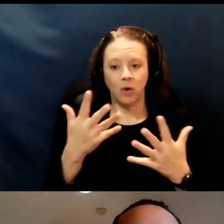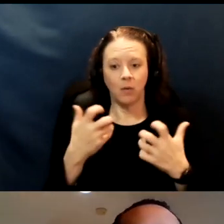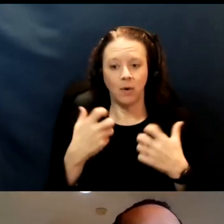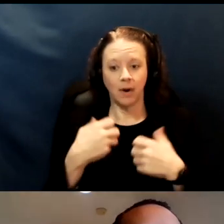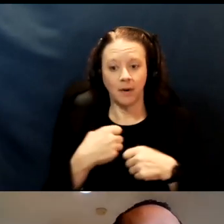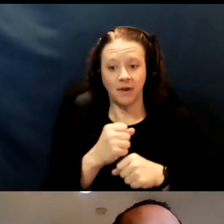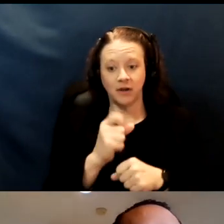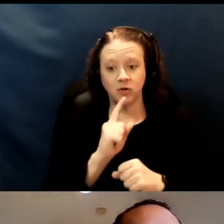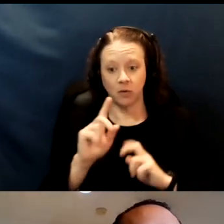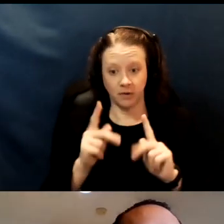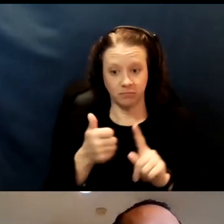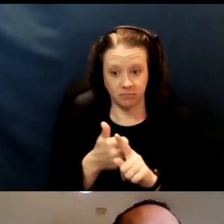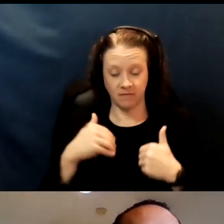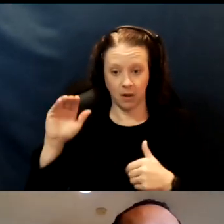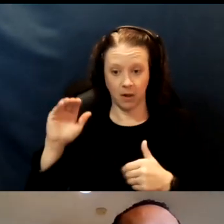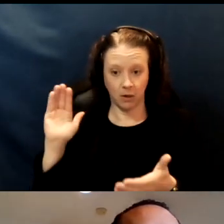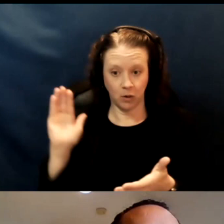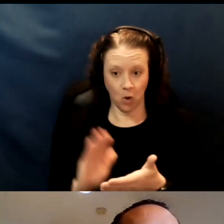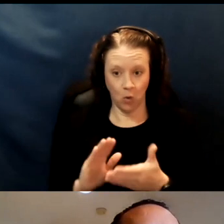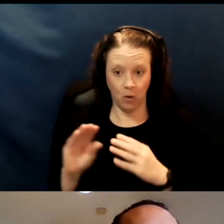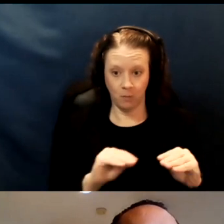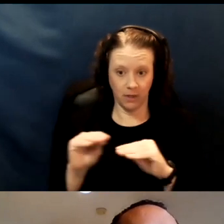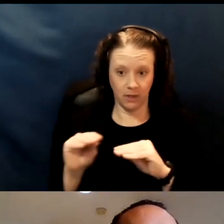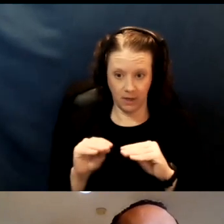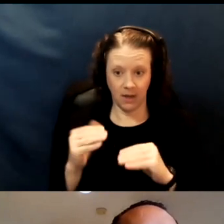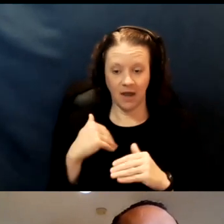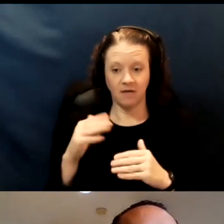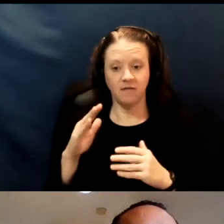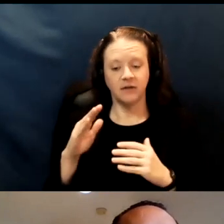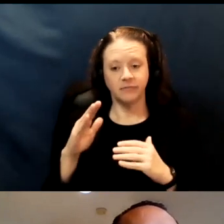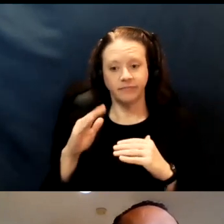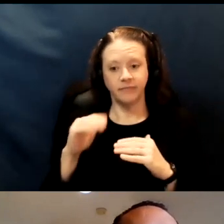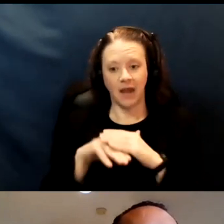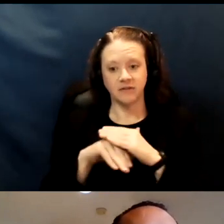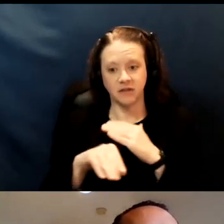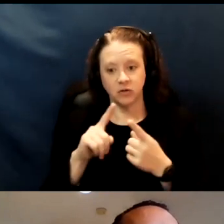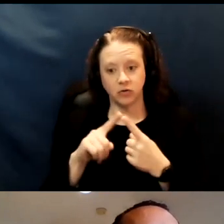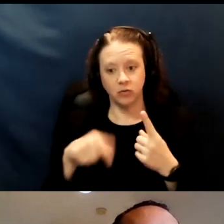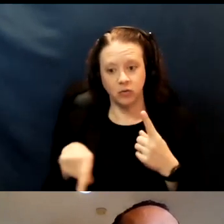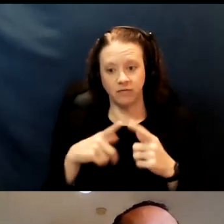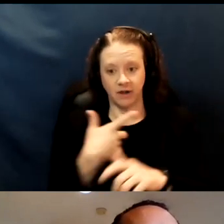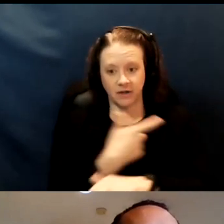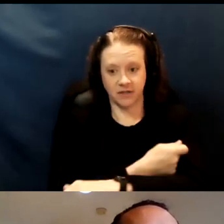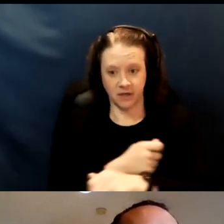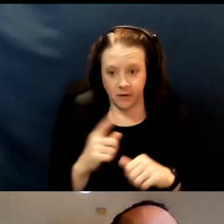have access to vaccines. The first is identifying and reaching out to them.